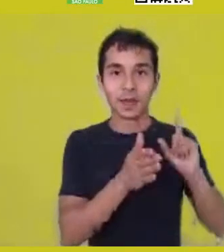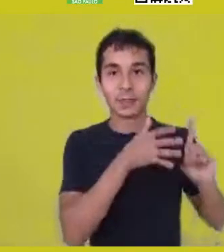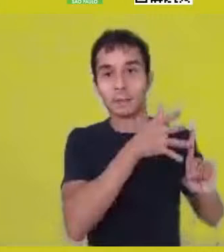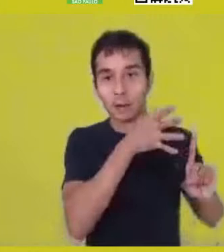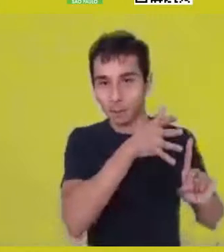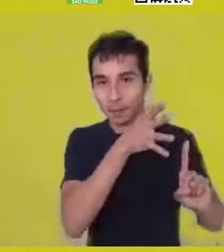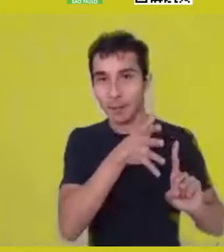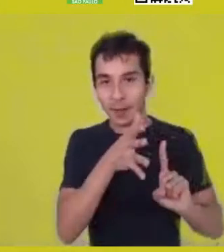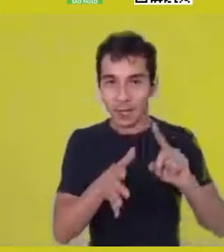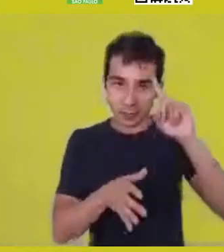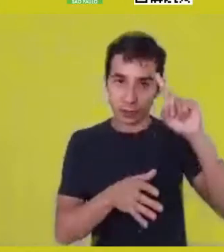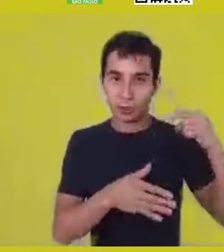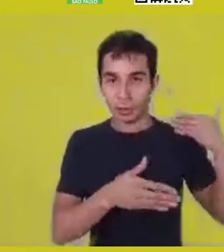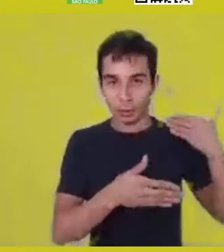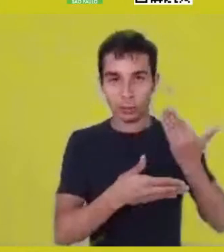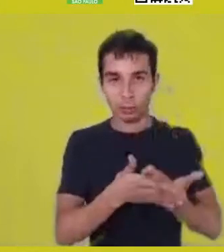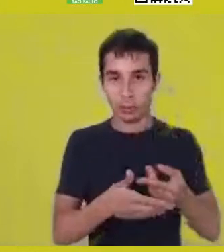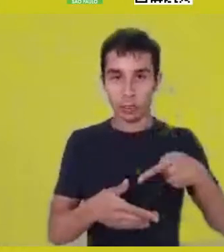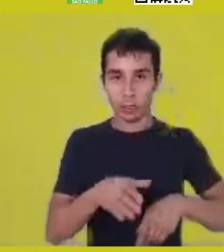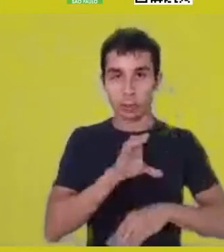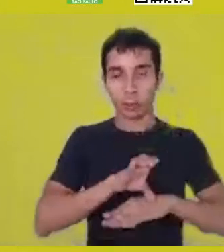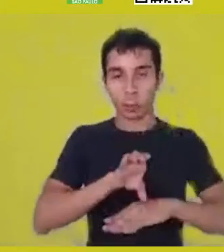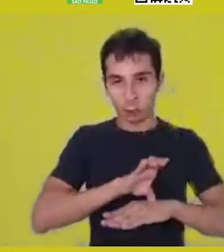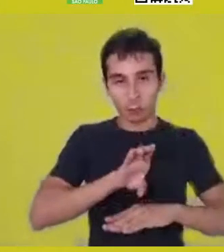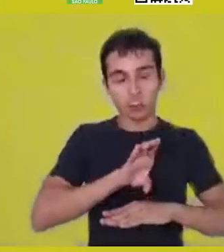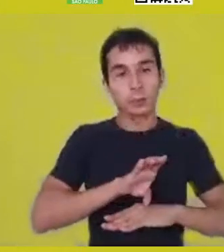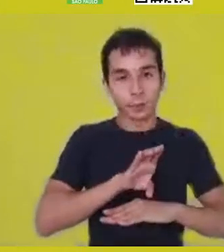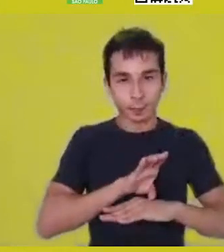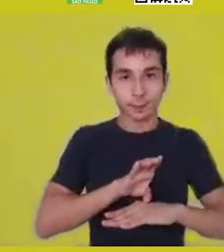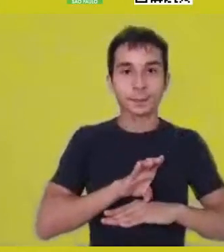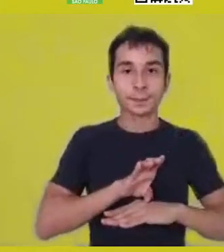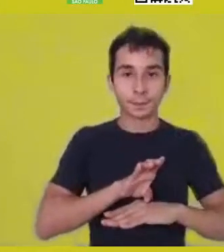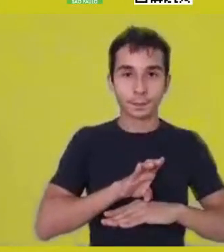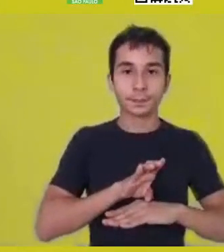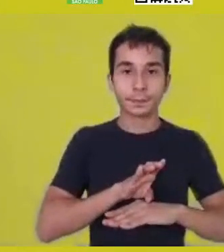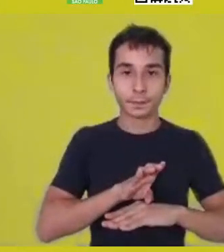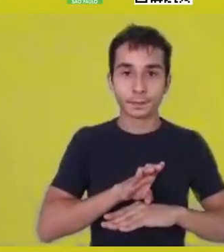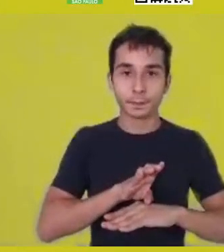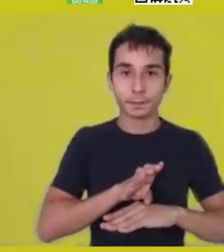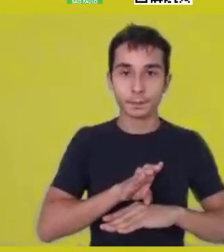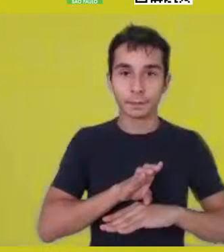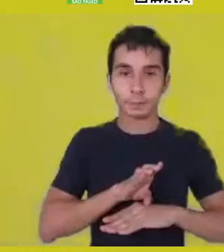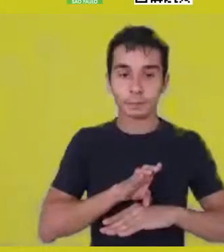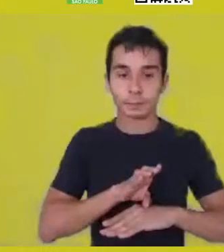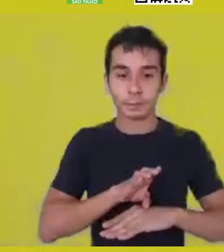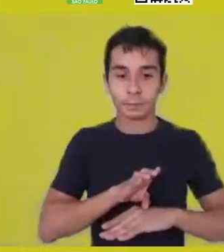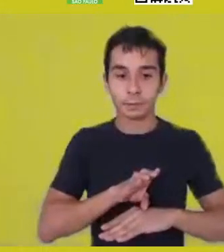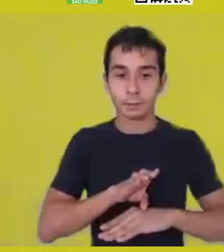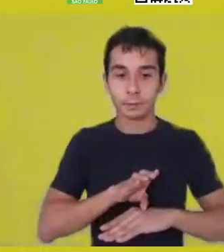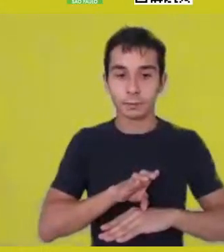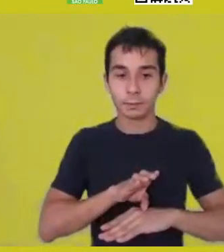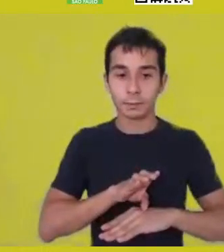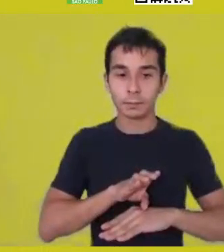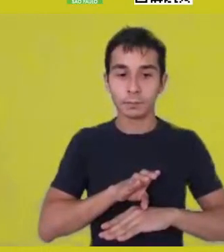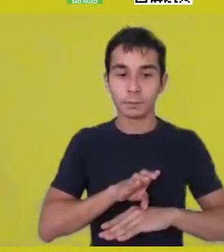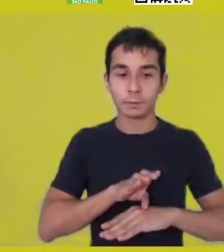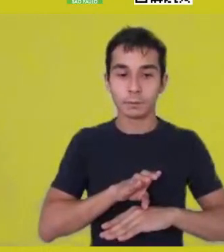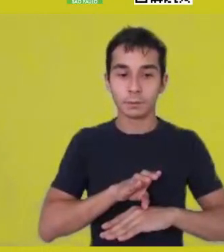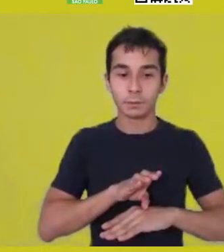all these days long here, by Native American people and thinkers,